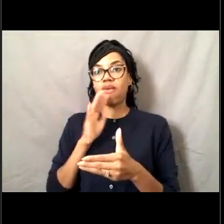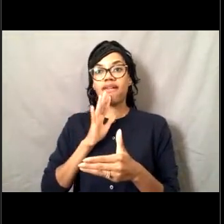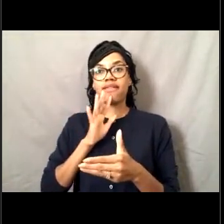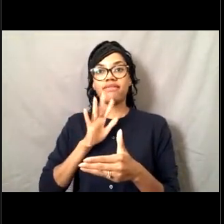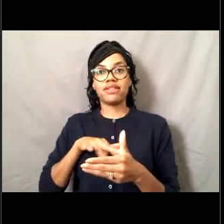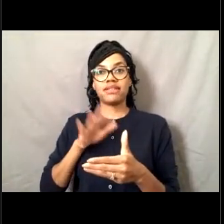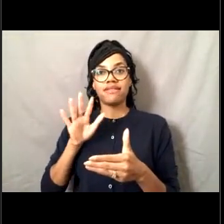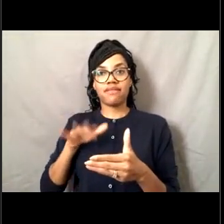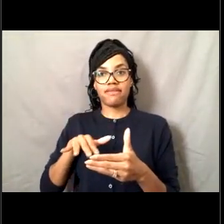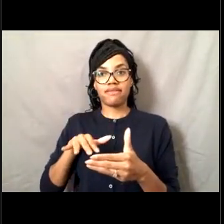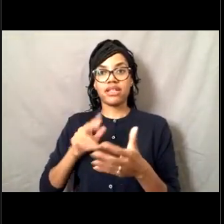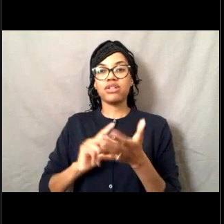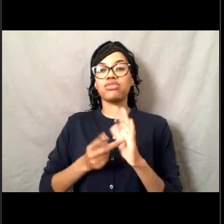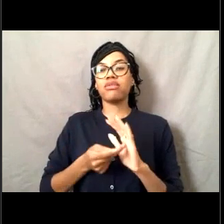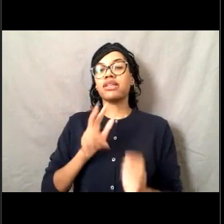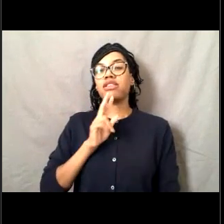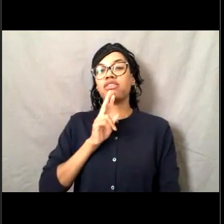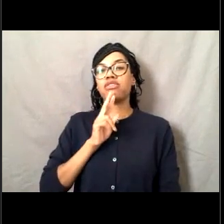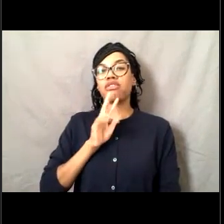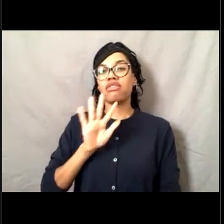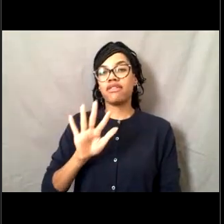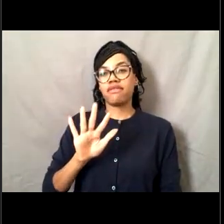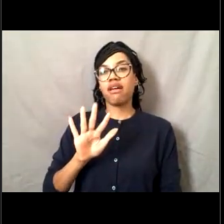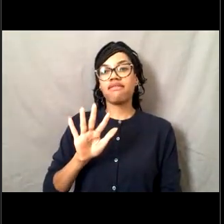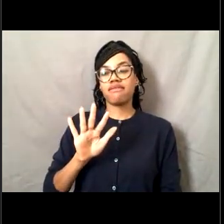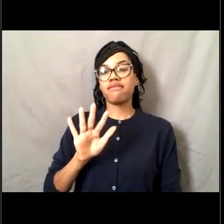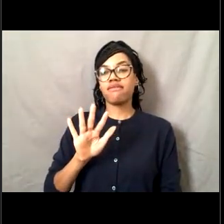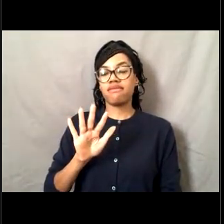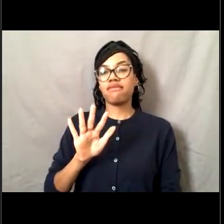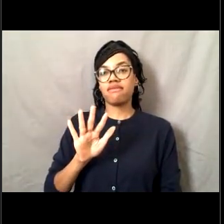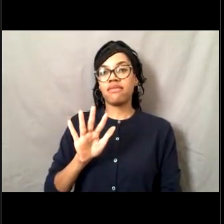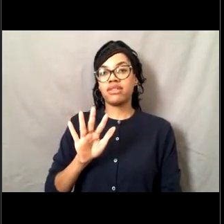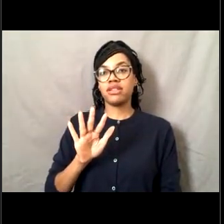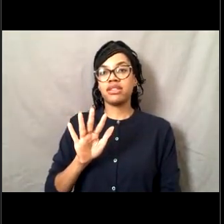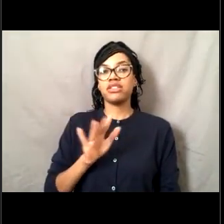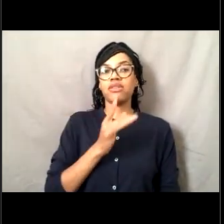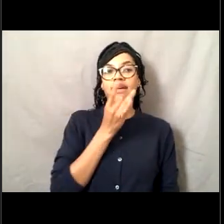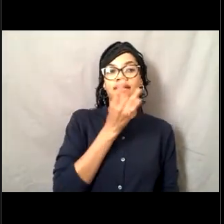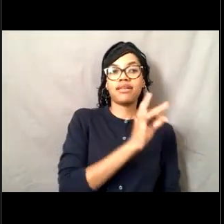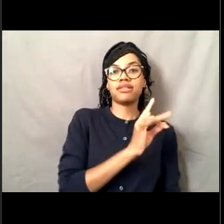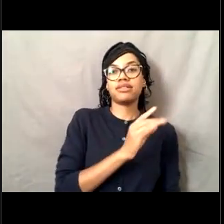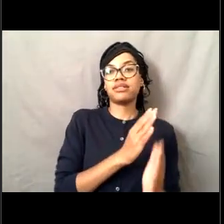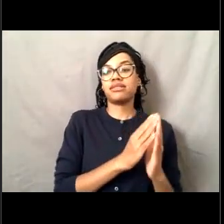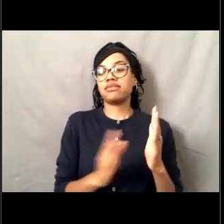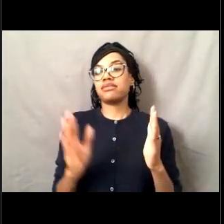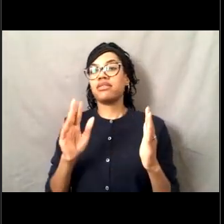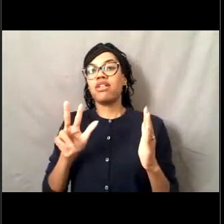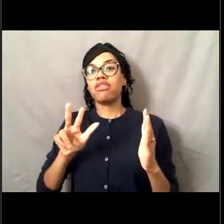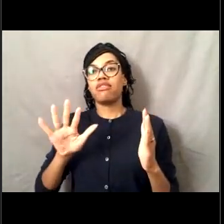So I think 35 would be the latest you could join if you have no prior service.